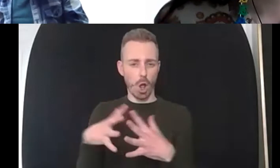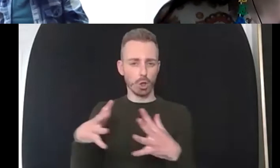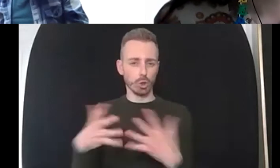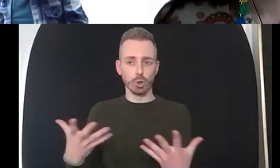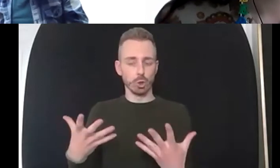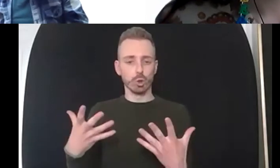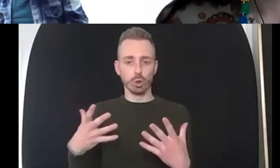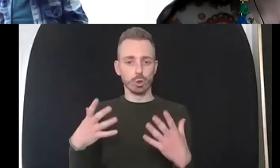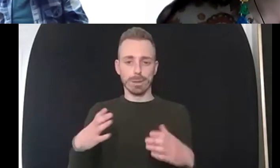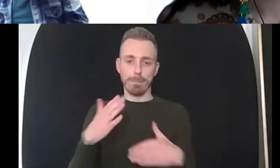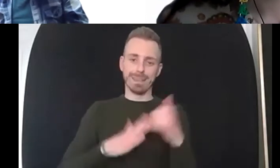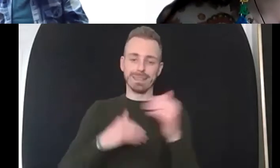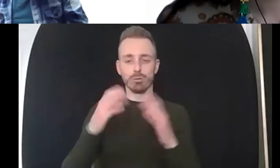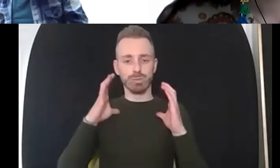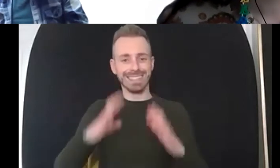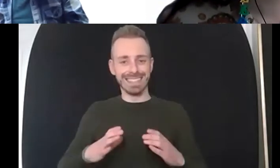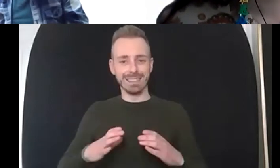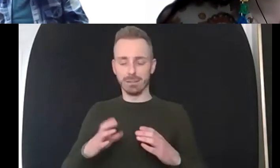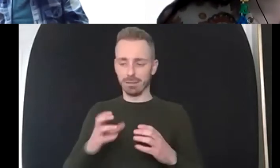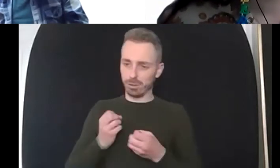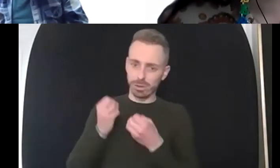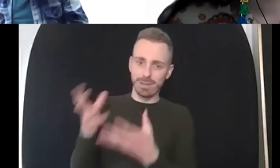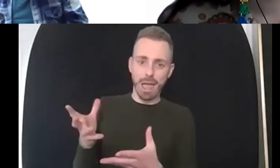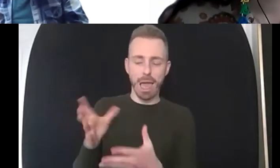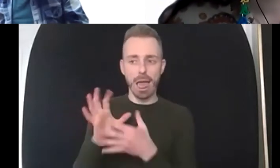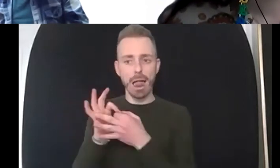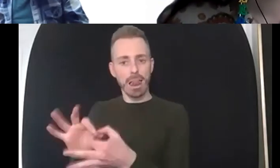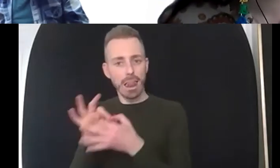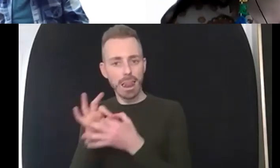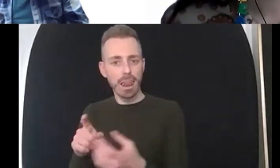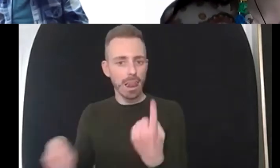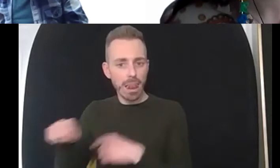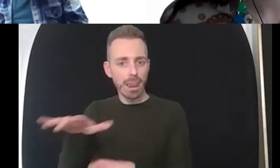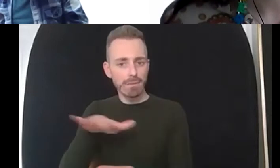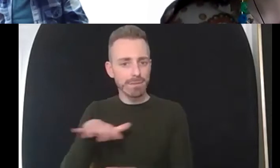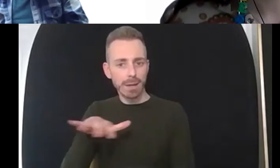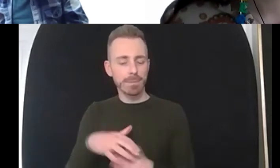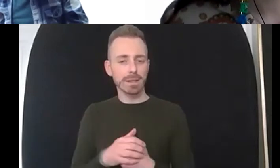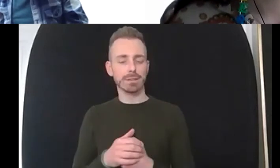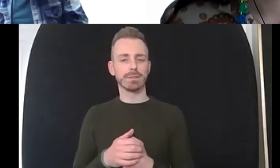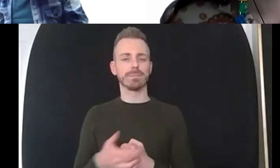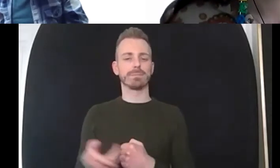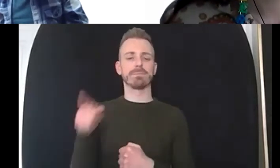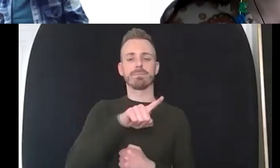so yeah so that's a difficult question to answer i think kind of in terms of the um first part of